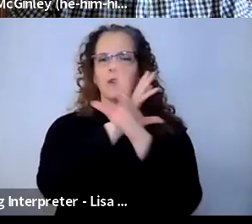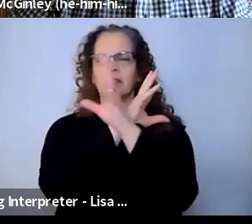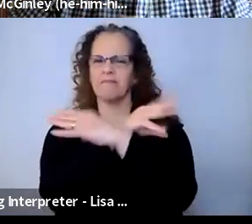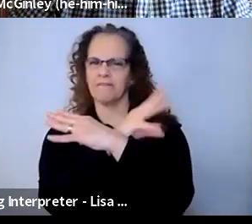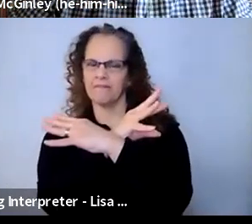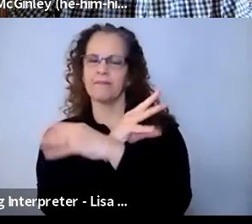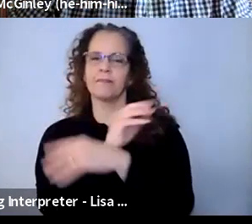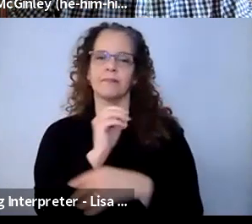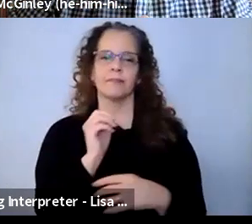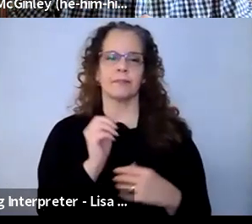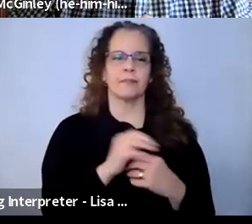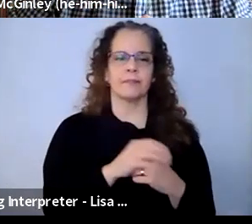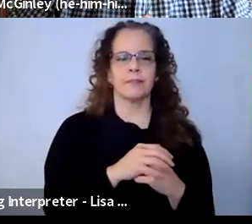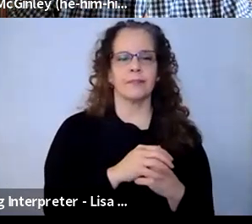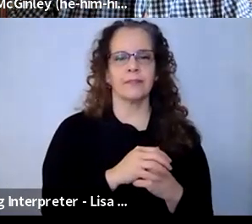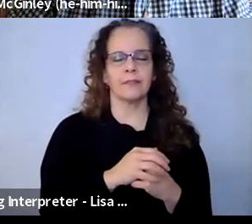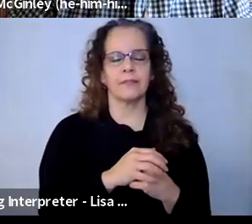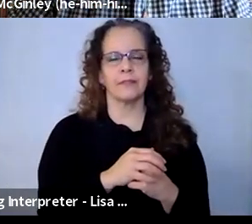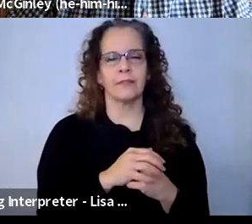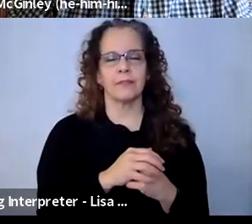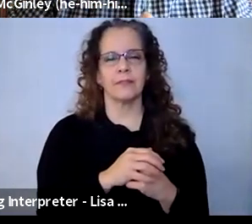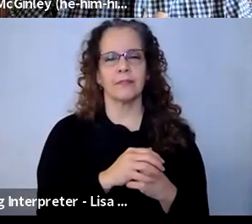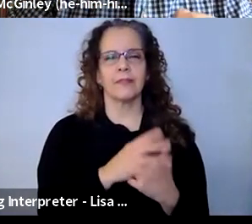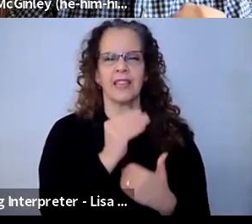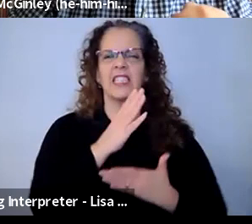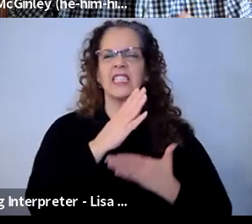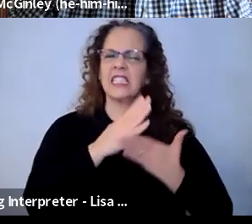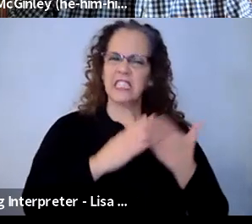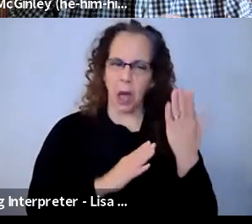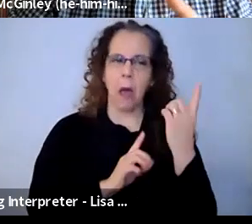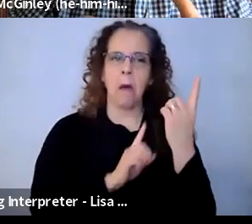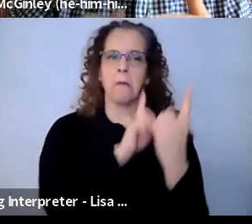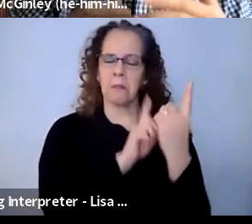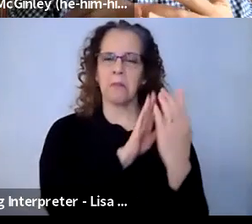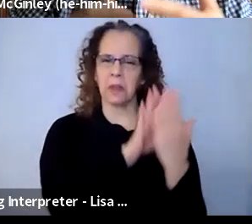people have been describing, as well as continuing the work of